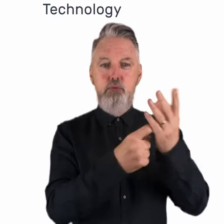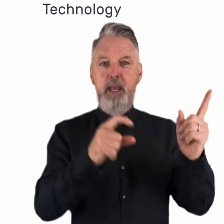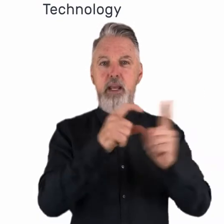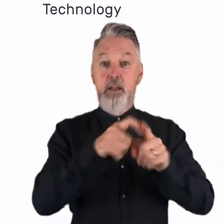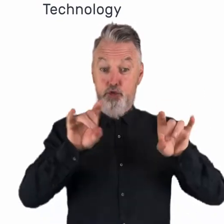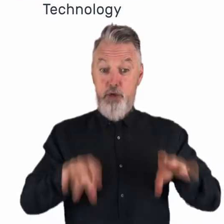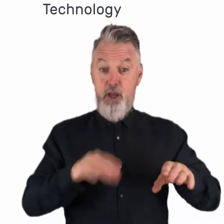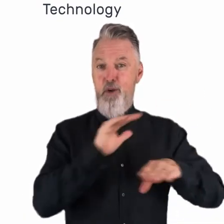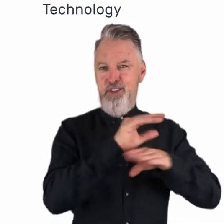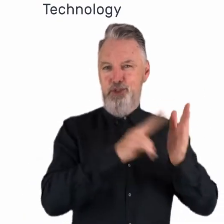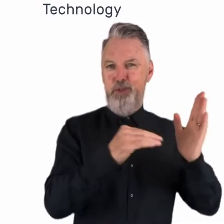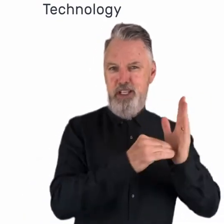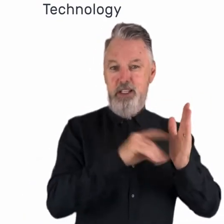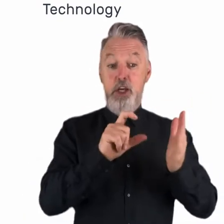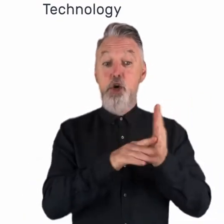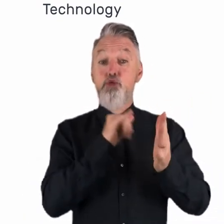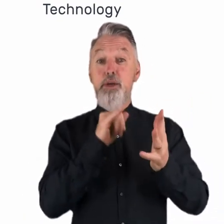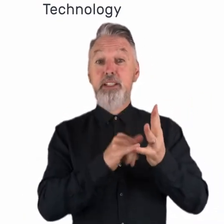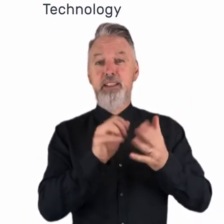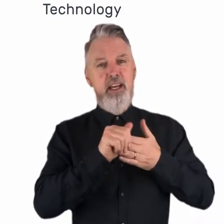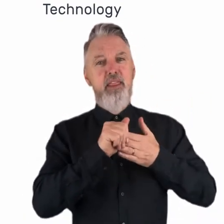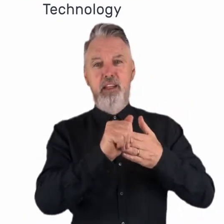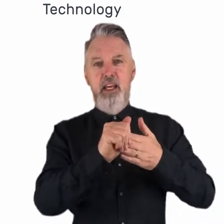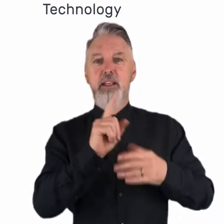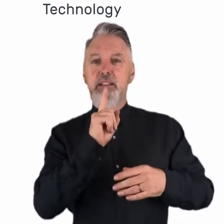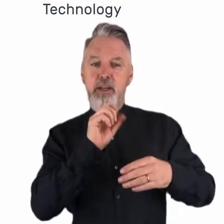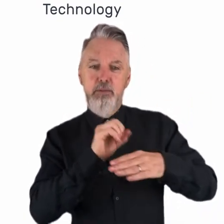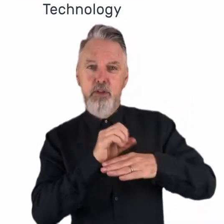Chris is our lead Speech Pathologist with over 20 years of private speech practice.